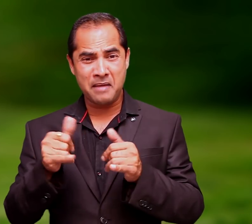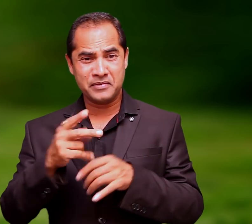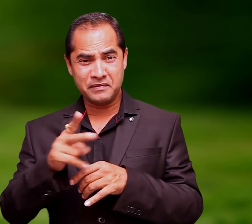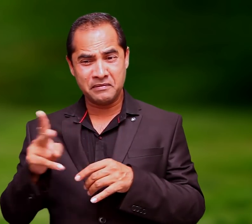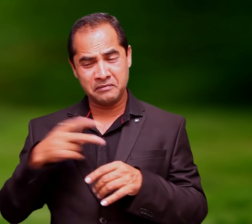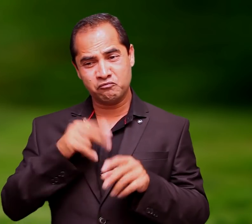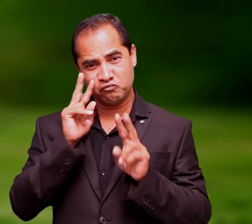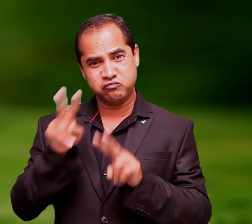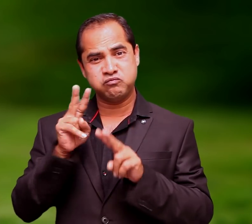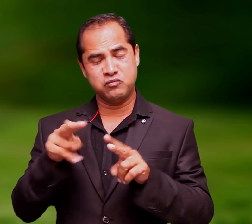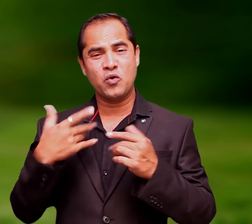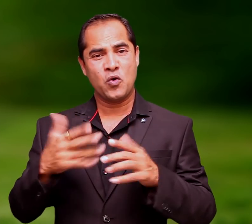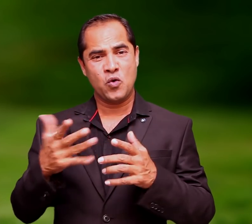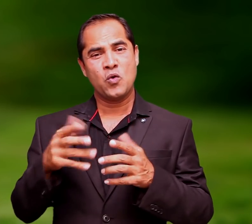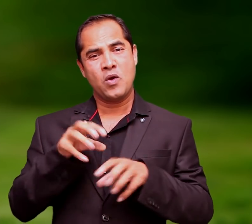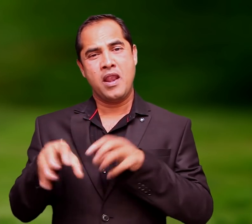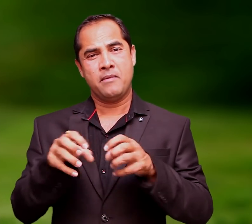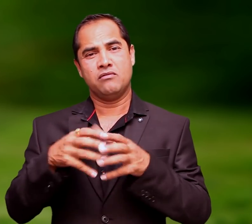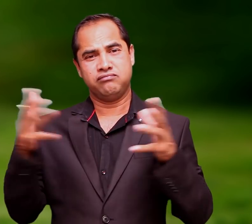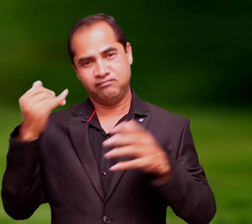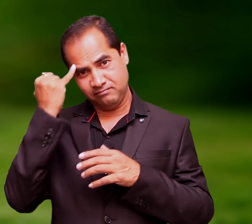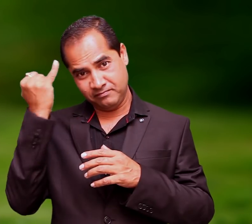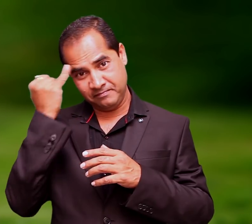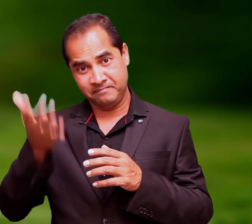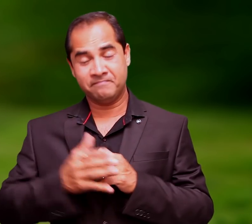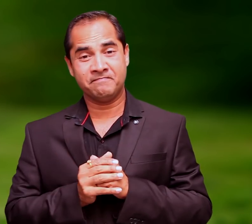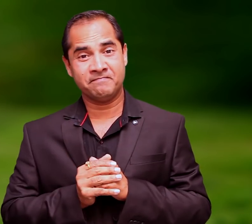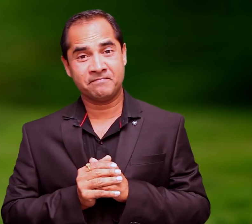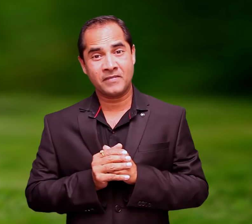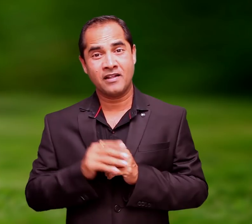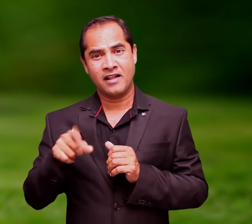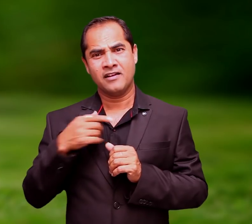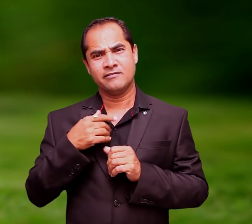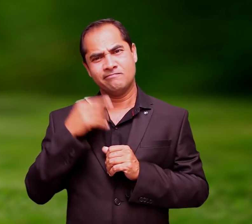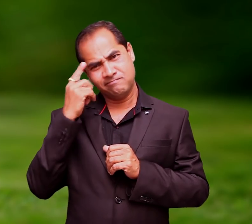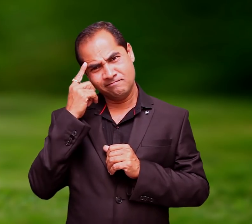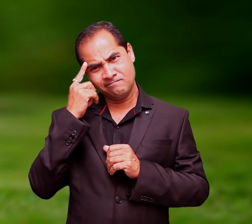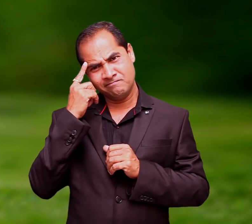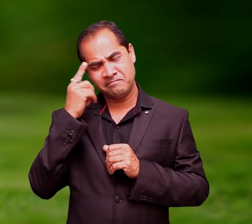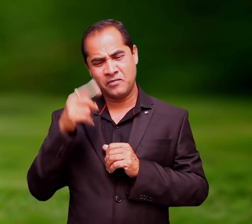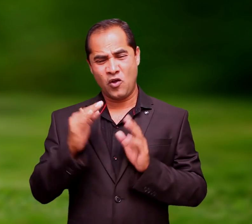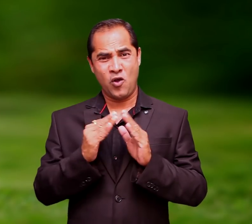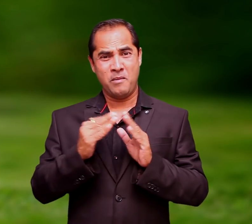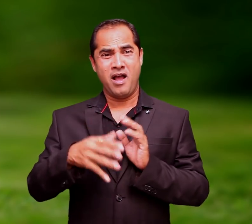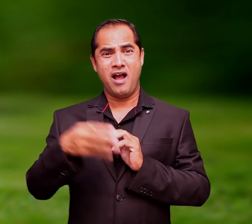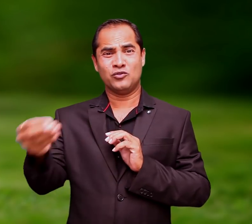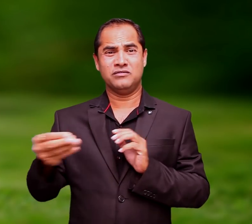Outside our